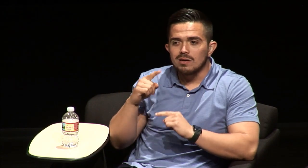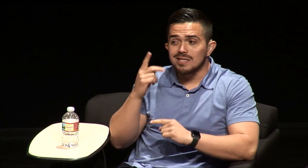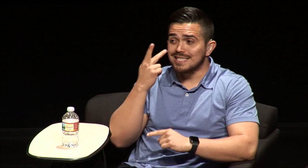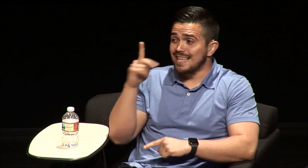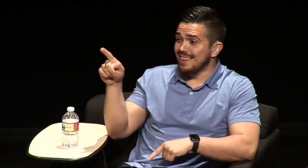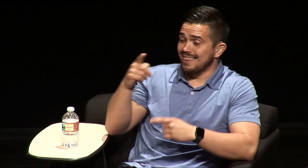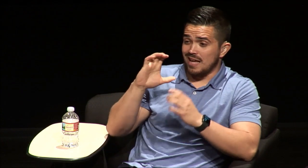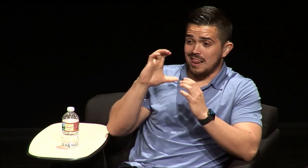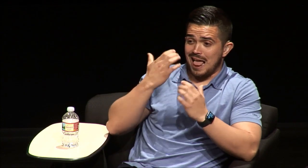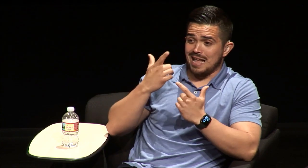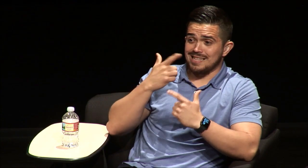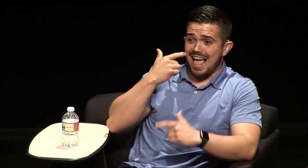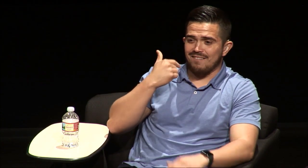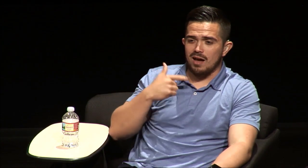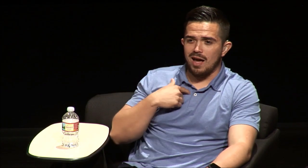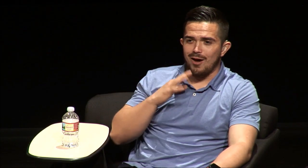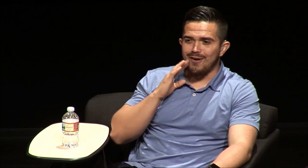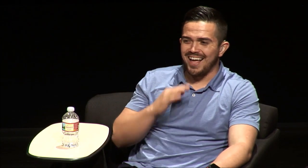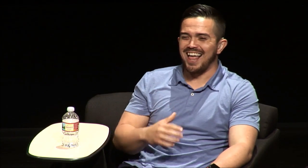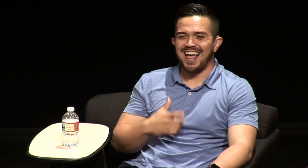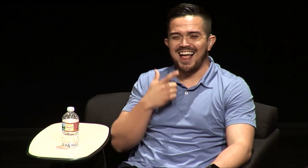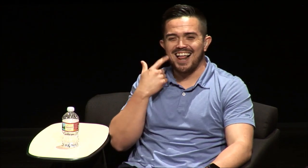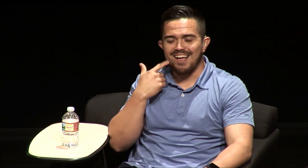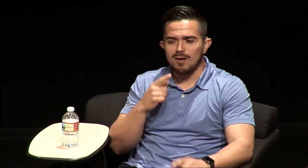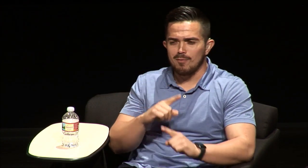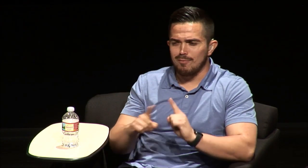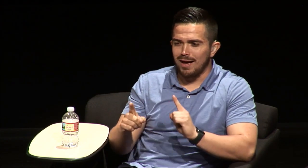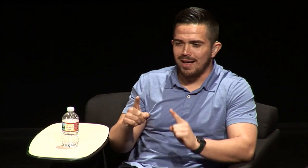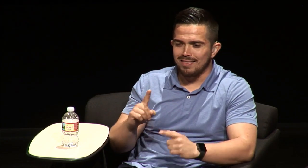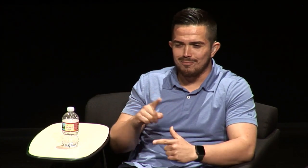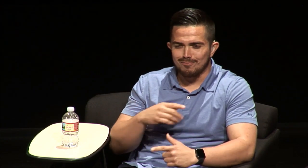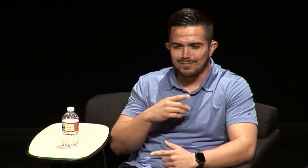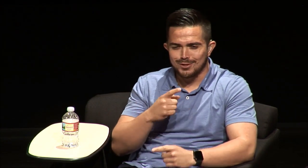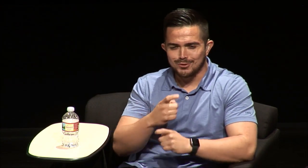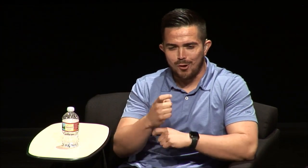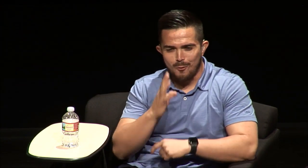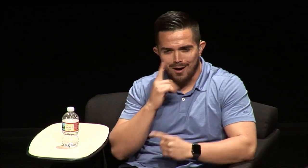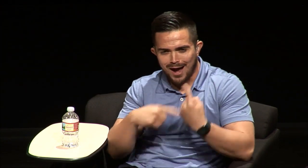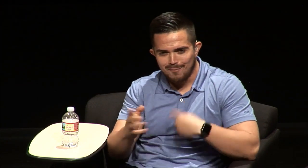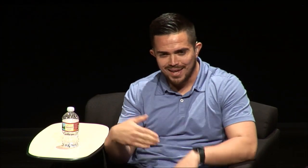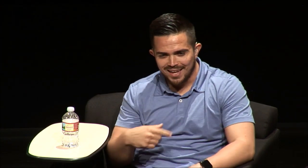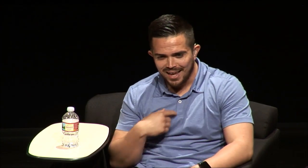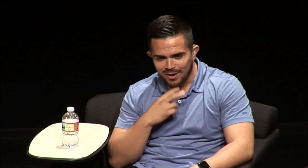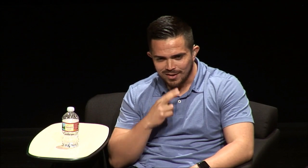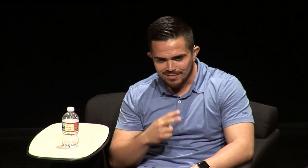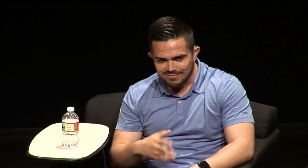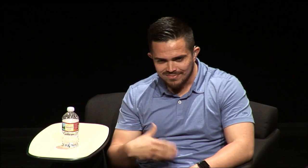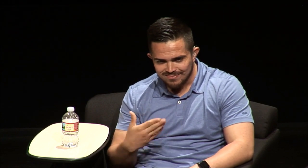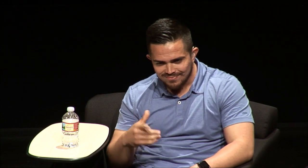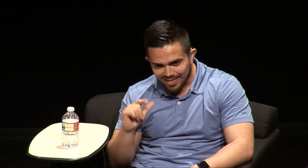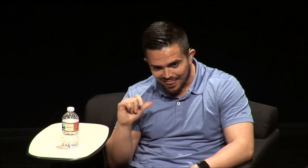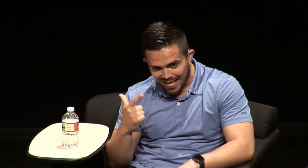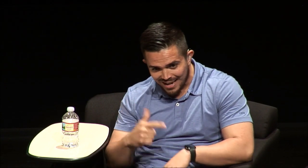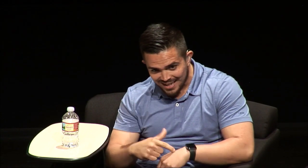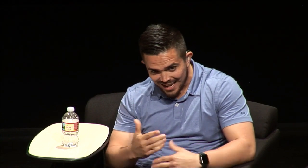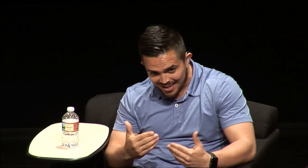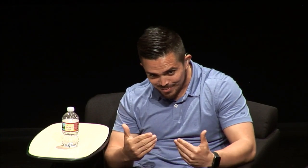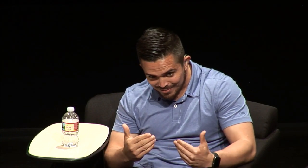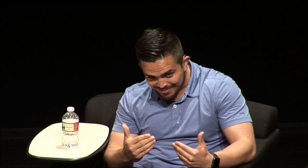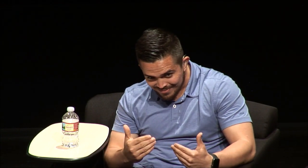you guys have the same experience but when I see the class laughing I would pretend to laugh too but the joke would come late you know because there's a lag